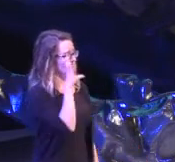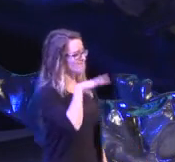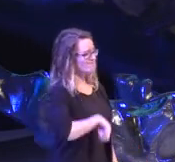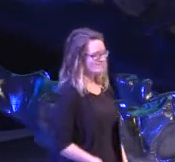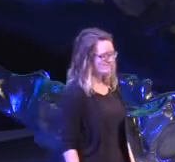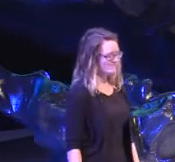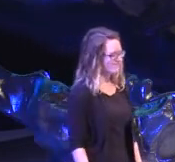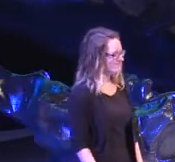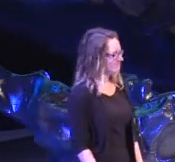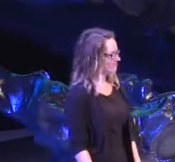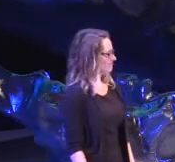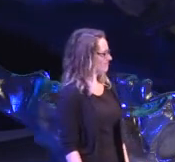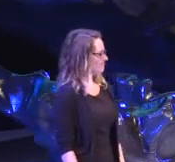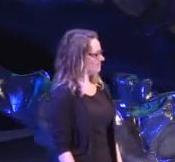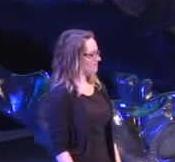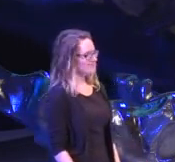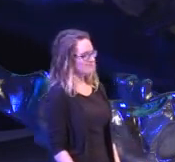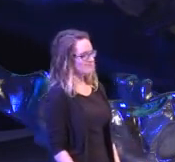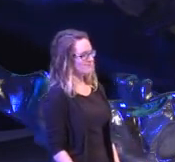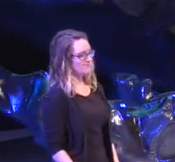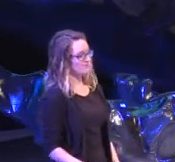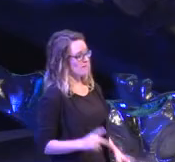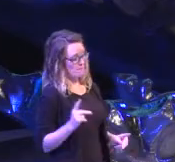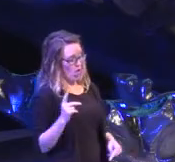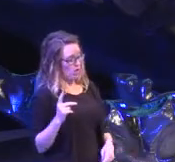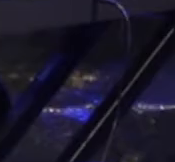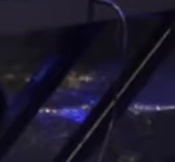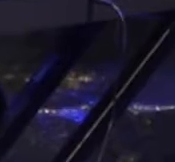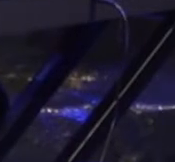You know, they be tryin' to drive a sister crazy, but it ain't gonna happen.